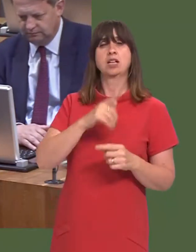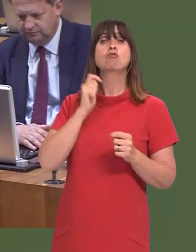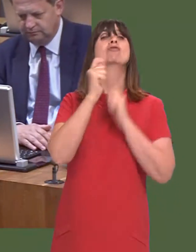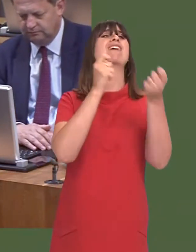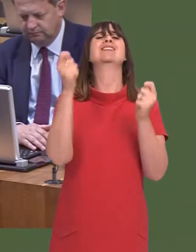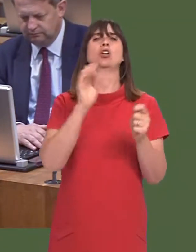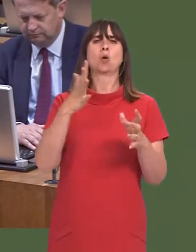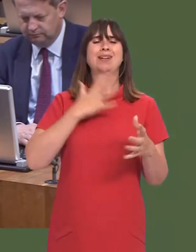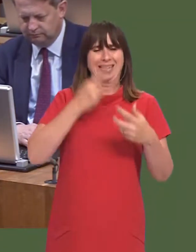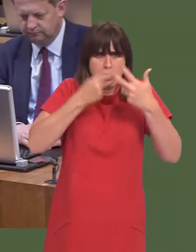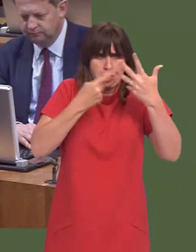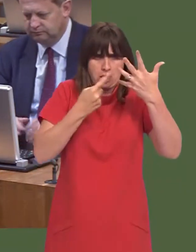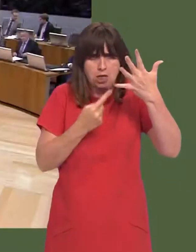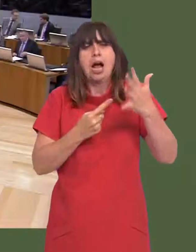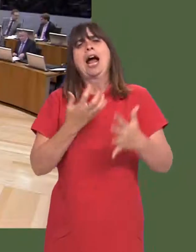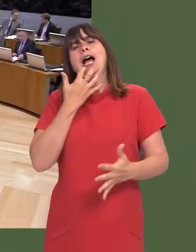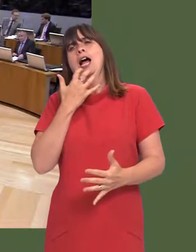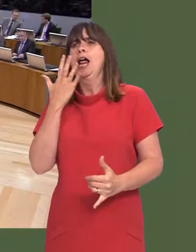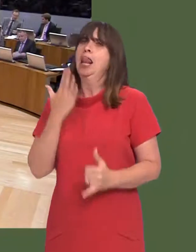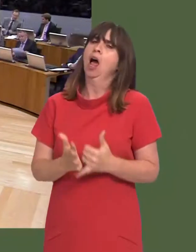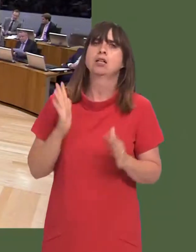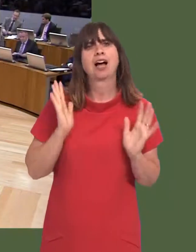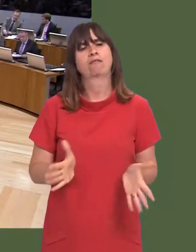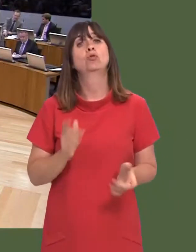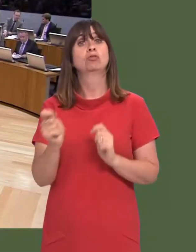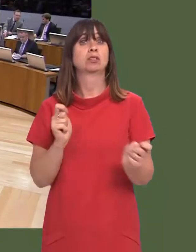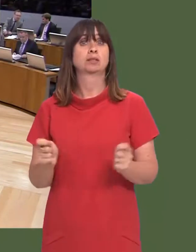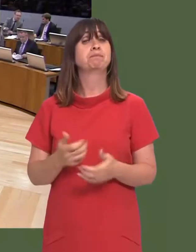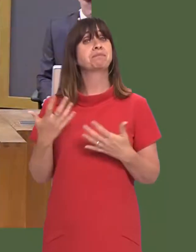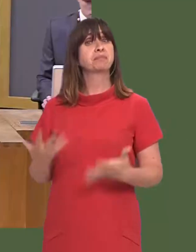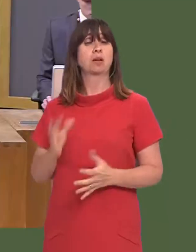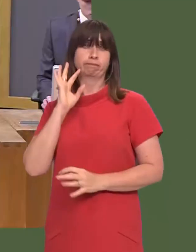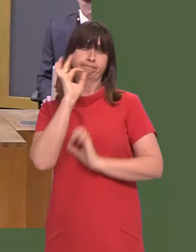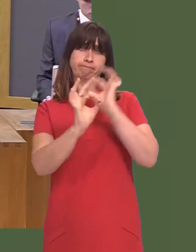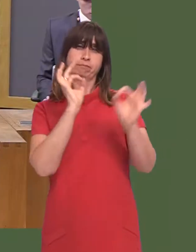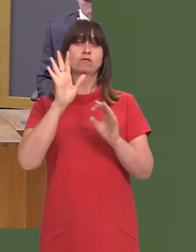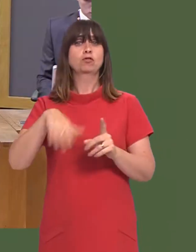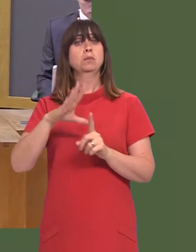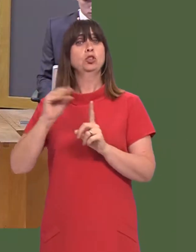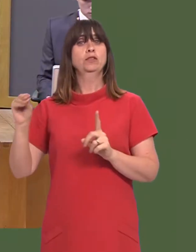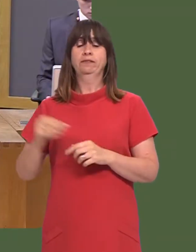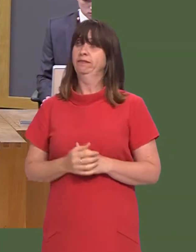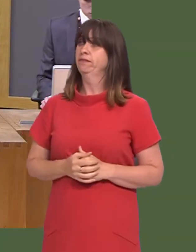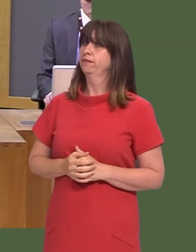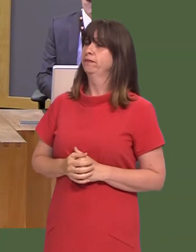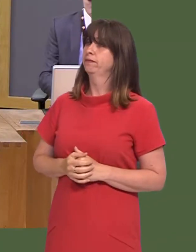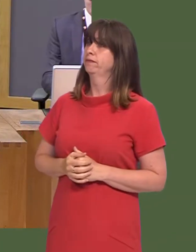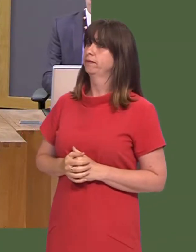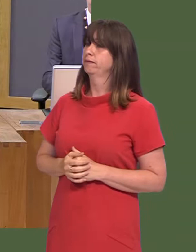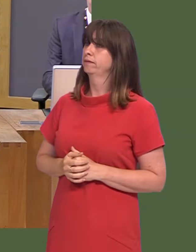resort and not as a first. Y Llywydd / The Llywydd: Questions now from the party leaders. The leader of the opposition, Andrew R.T. Davies.